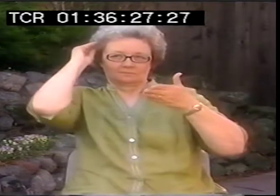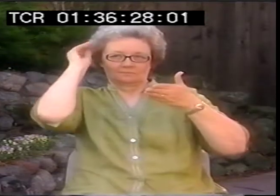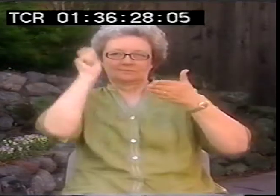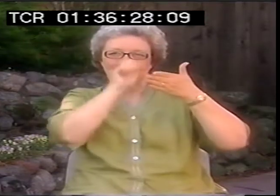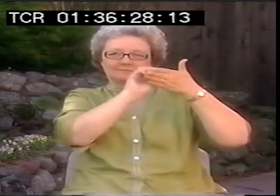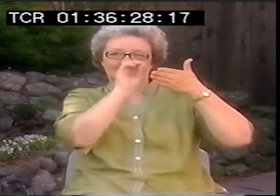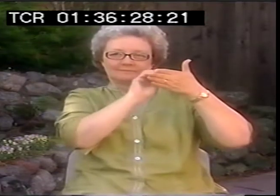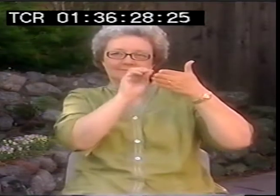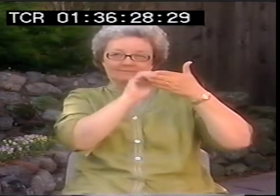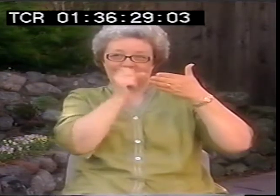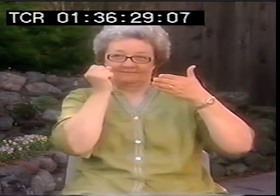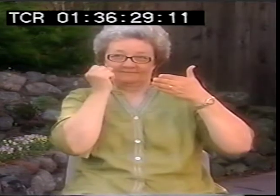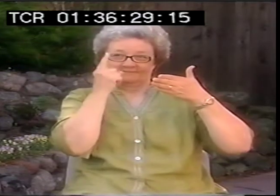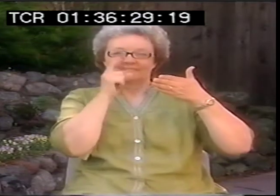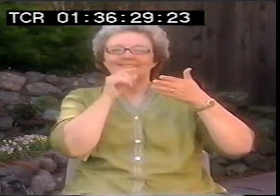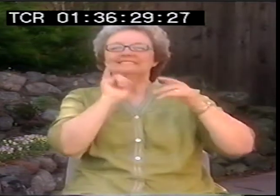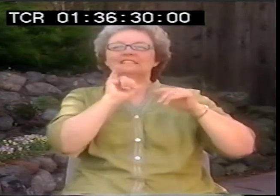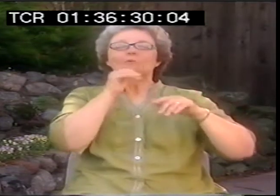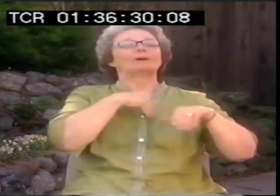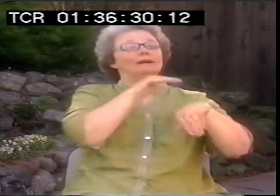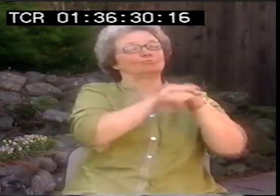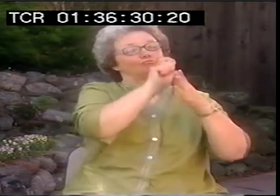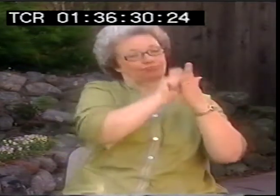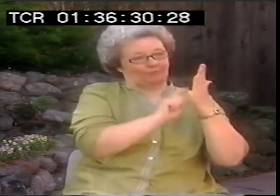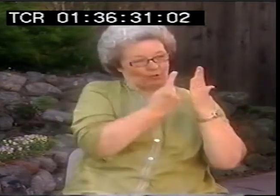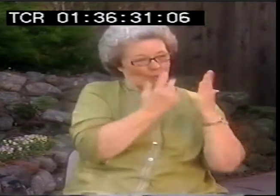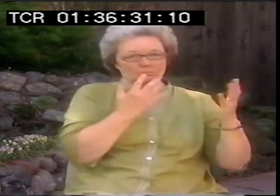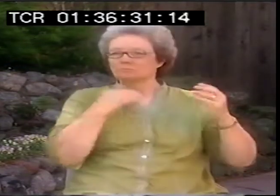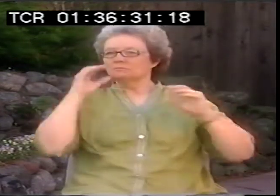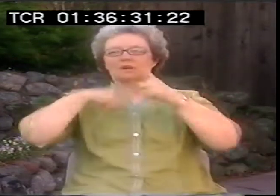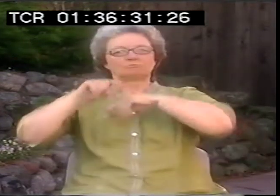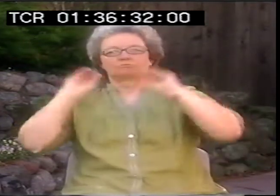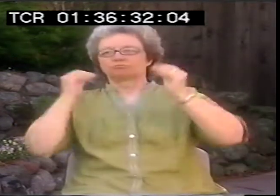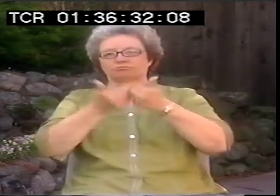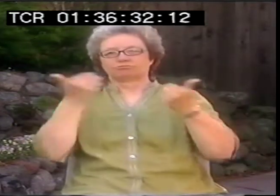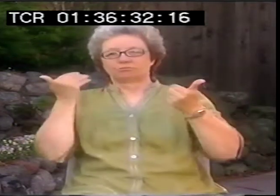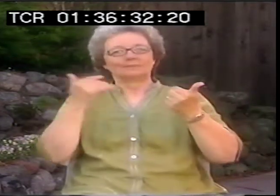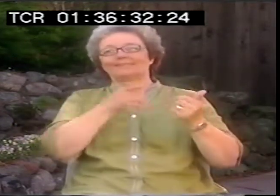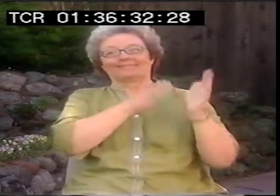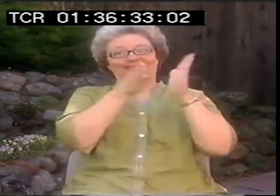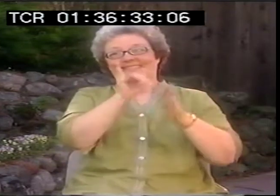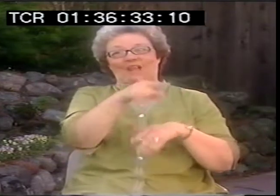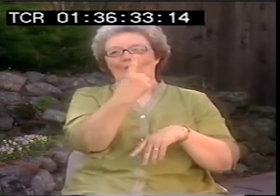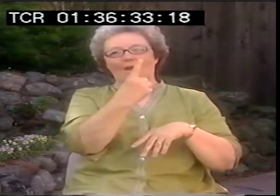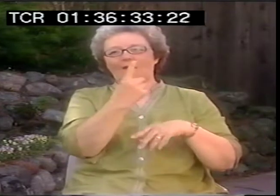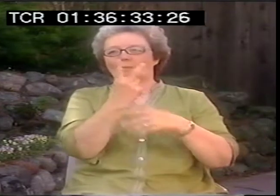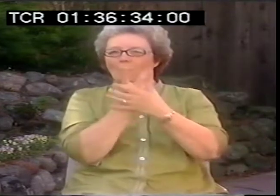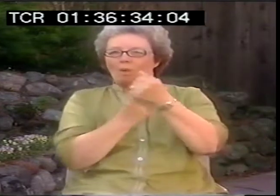in the back of my mind, know what I mean? Like I didn't write it first with no signs at all happening, not that one.